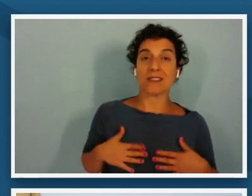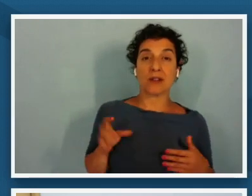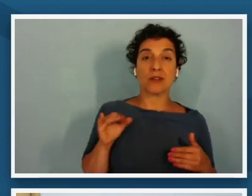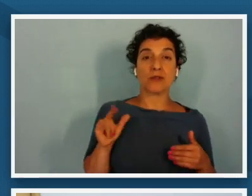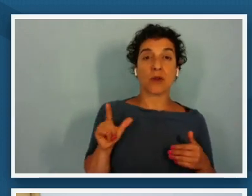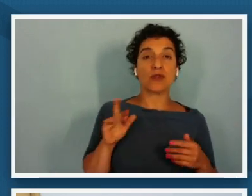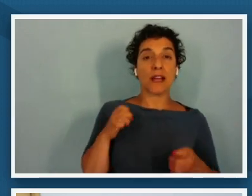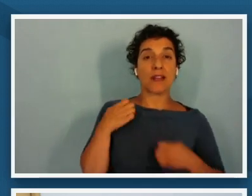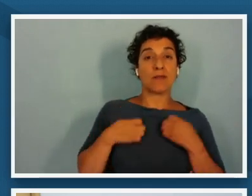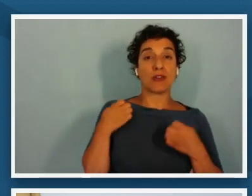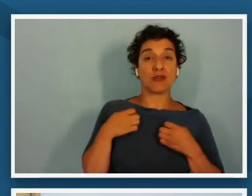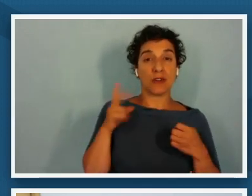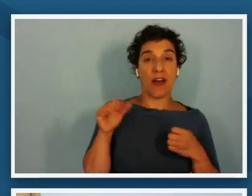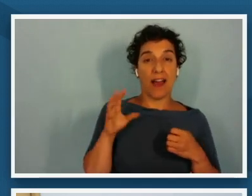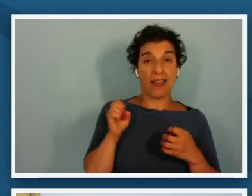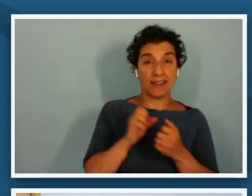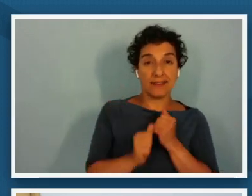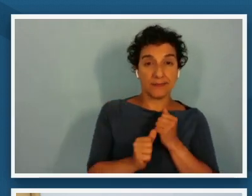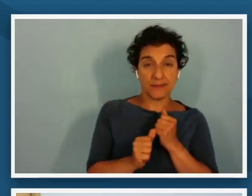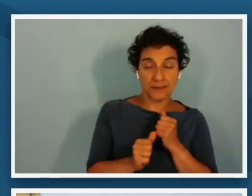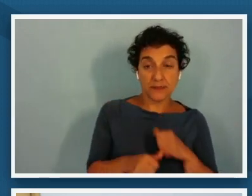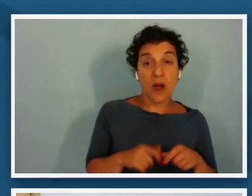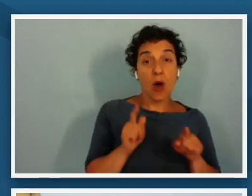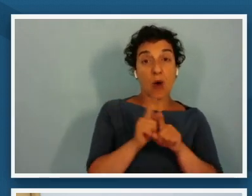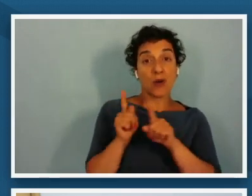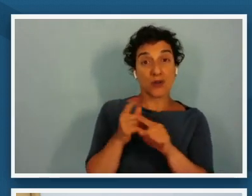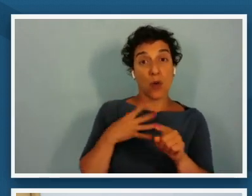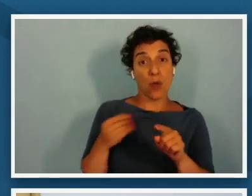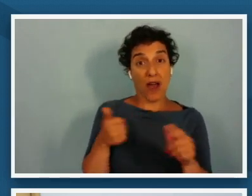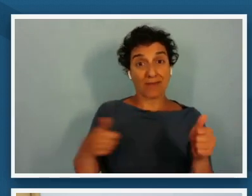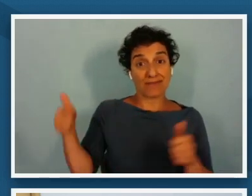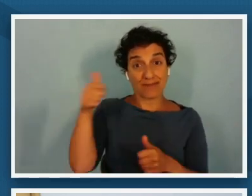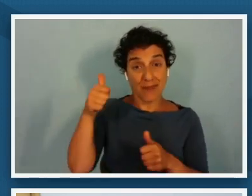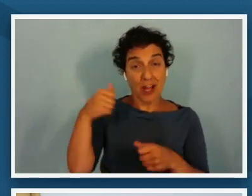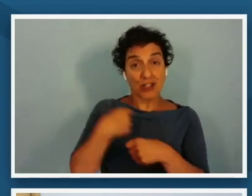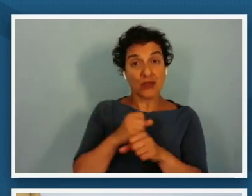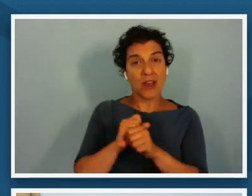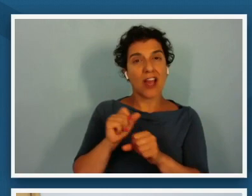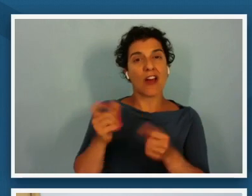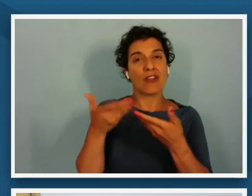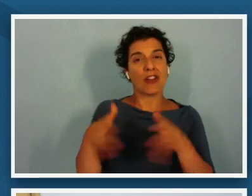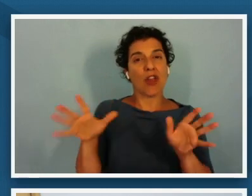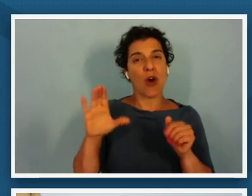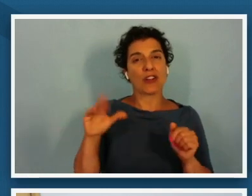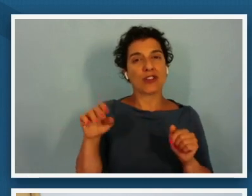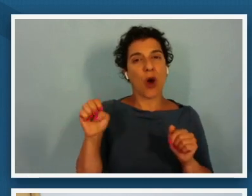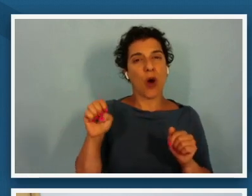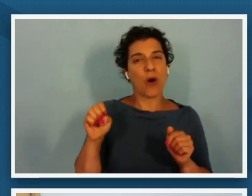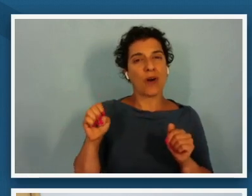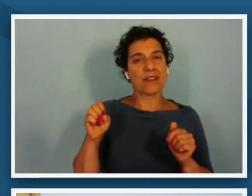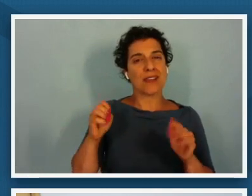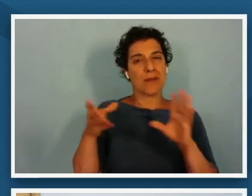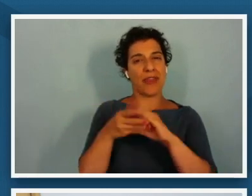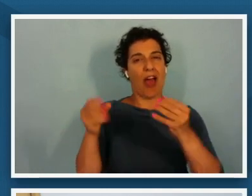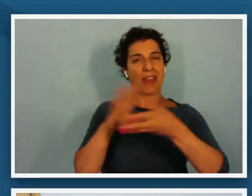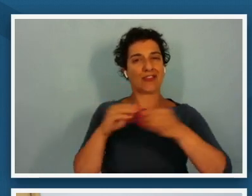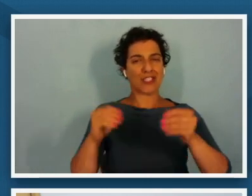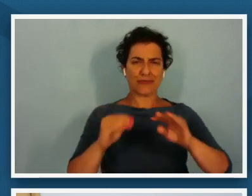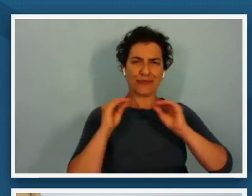another avenue that white domination took was to create the lost cause mythology which taught generations of